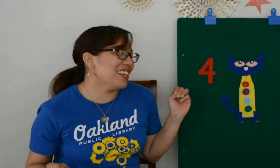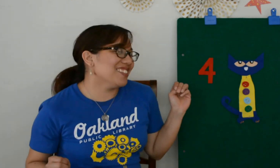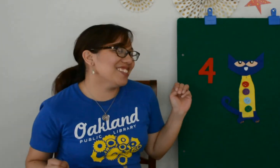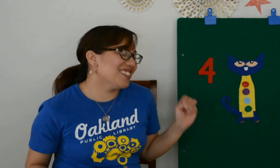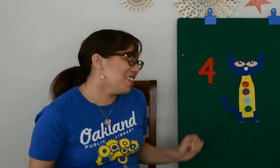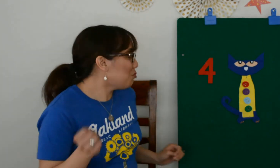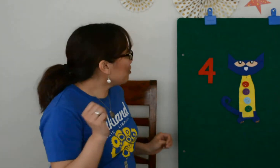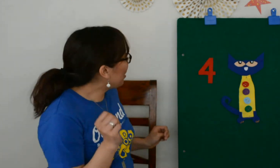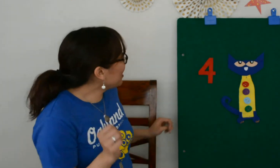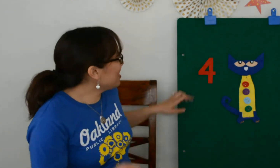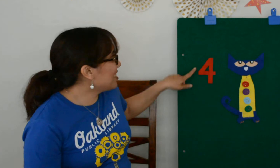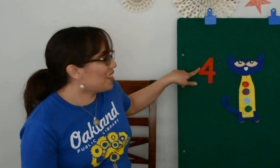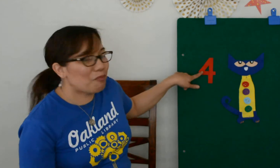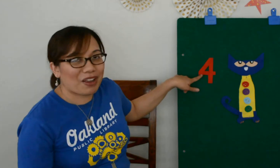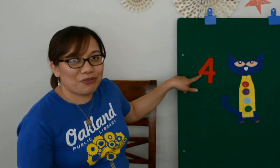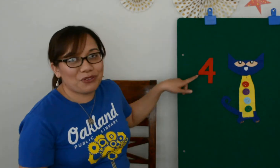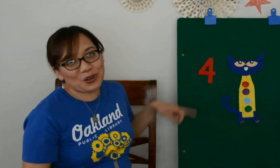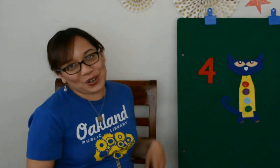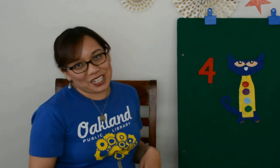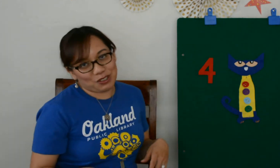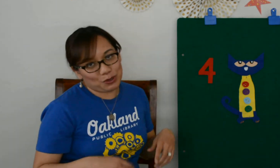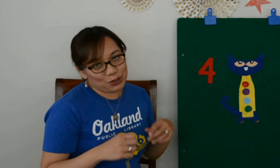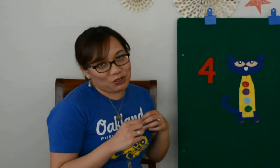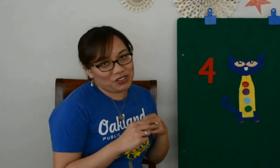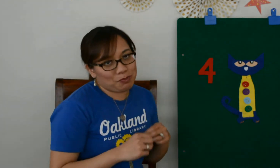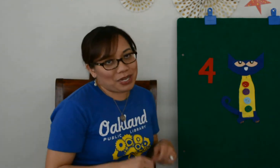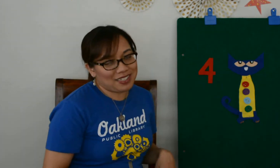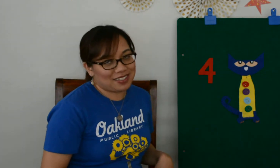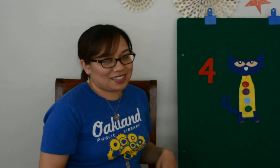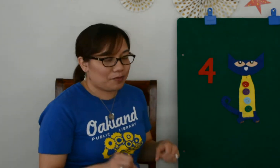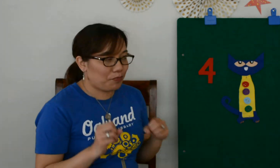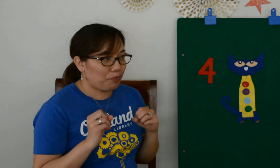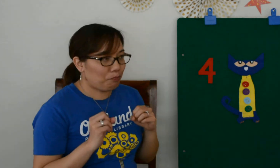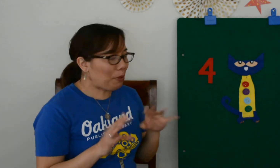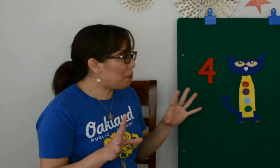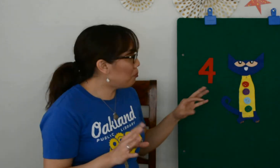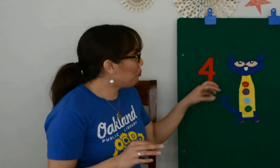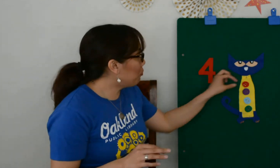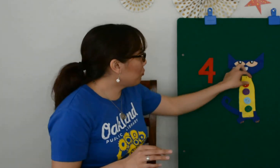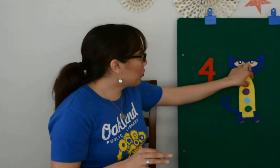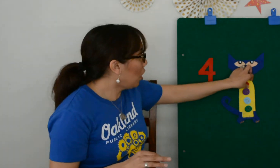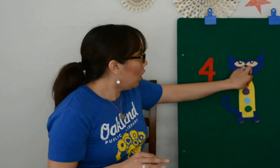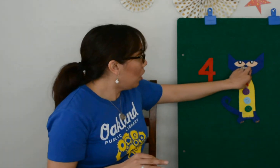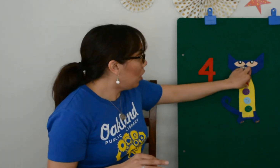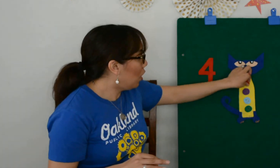My buttons, my buttons, my four groovy buttons.” POP!